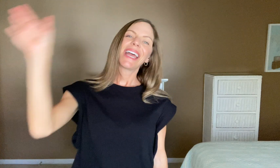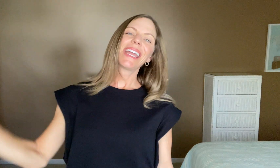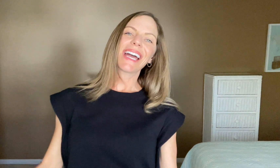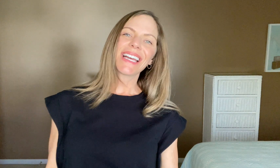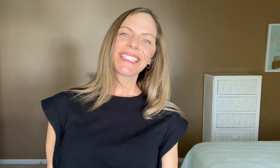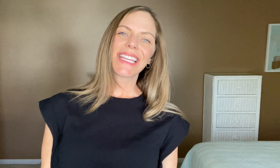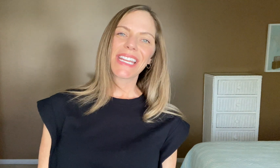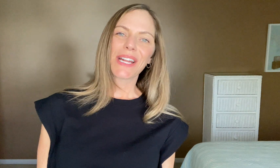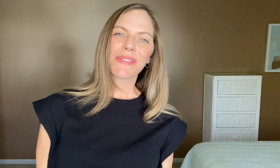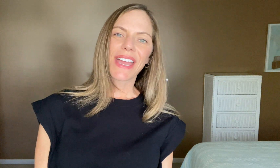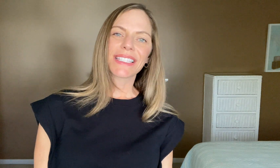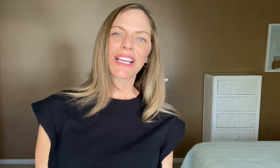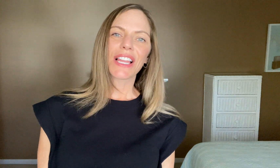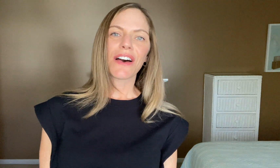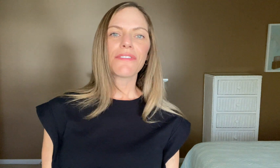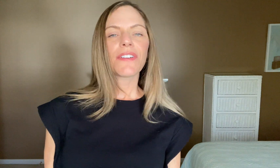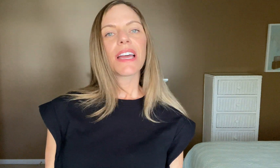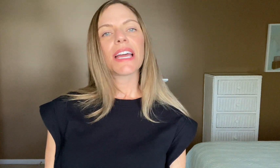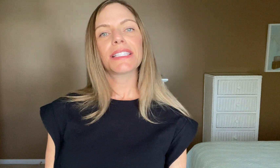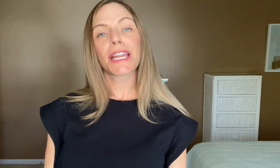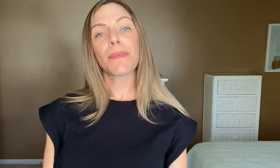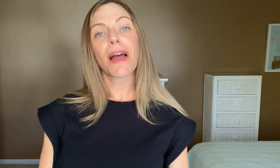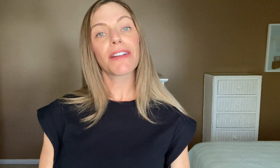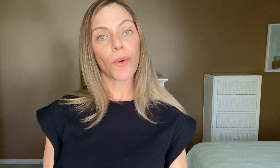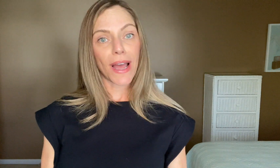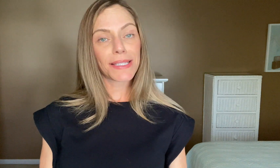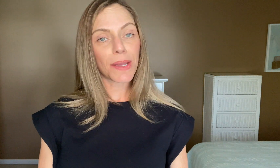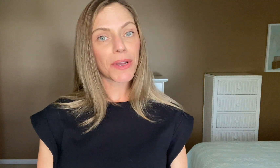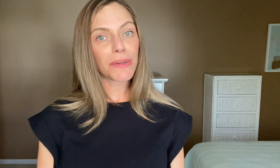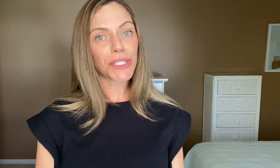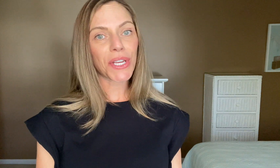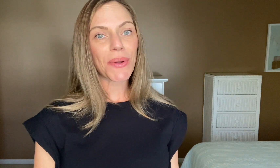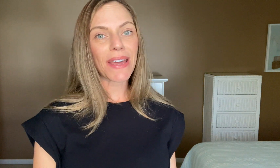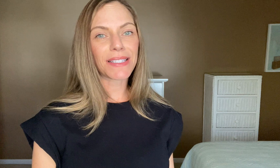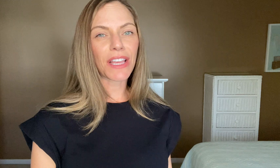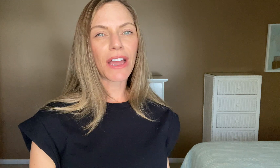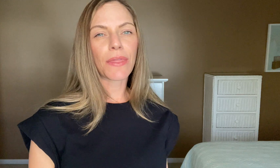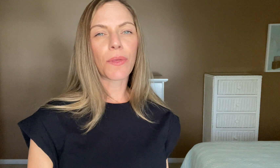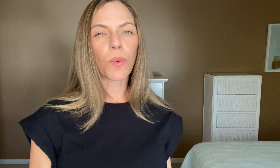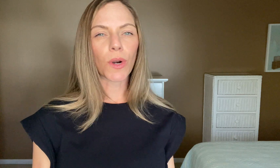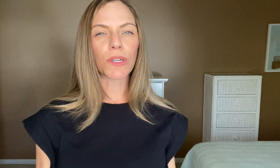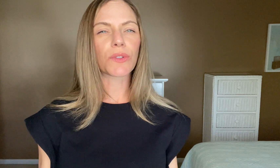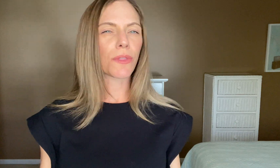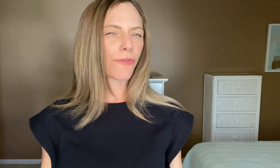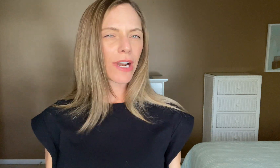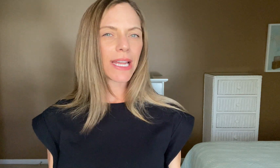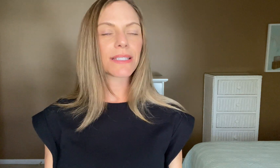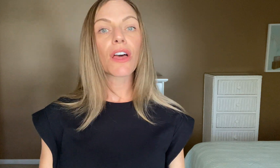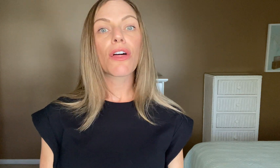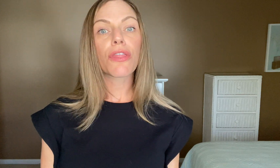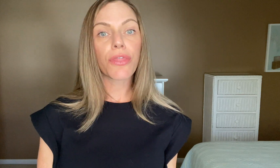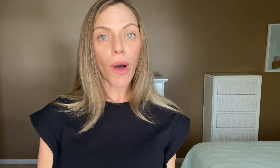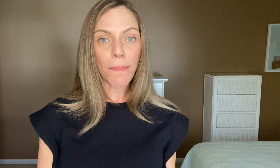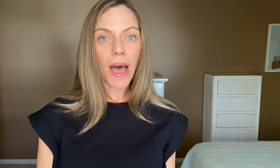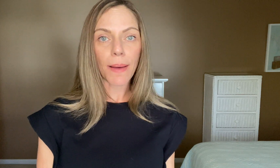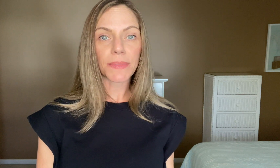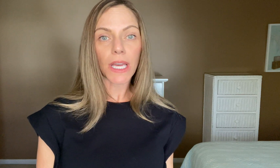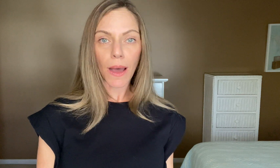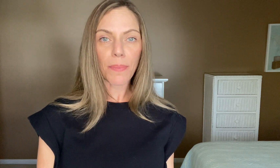Hey guys, Dana here with ASL LOVE and today by request I'm going to show you how to sign the words or the phrase: "a thought popped up"